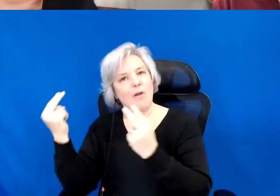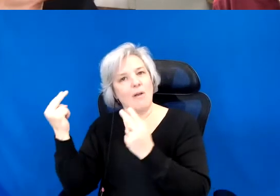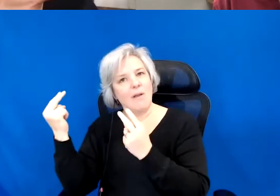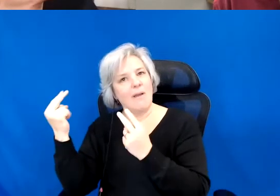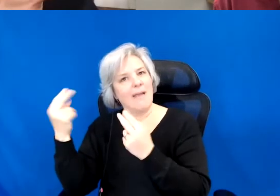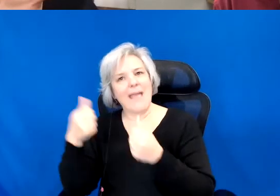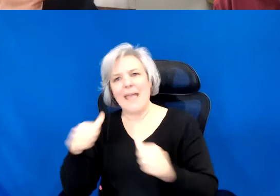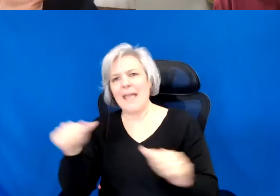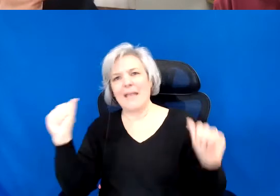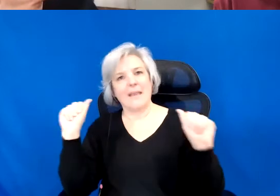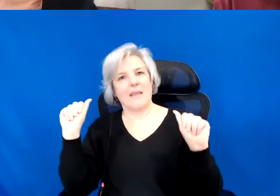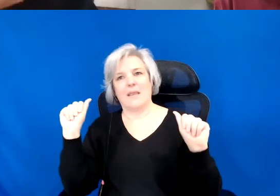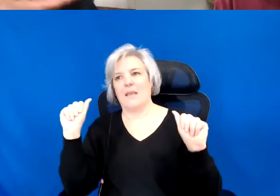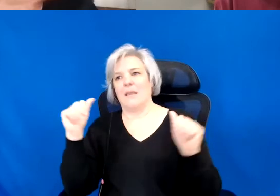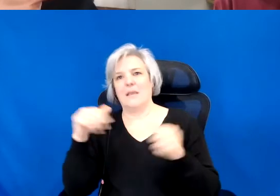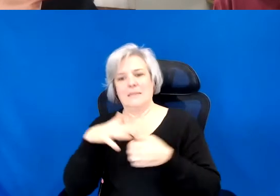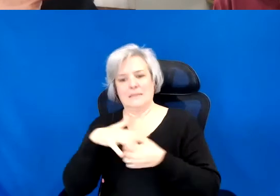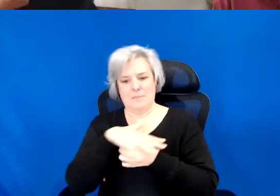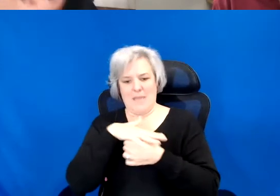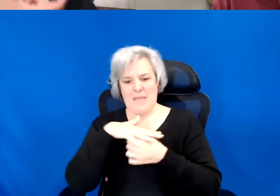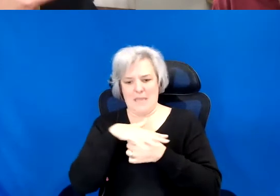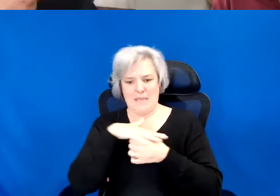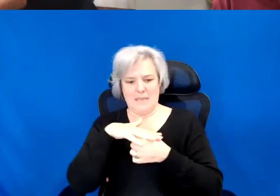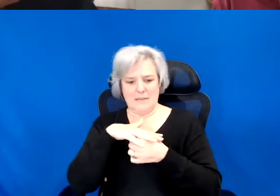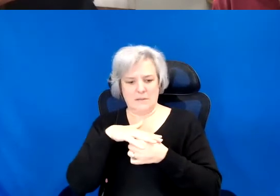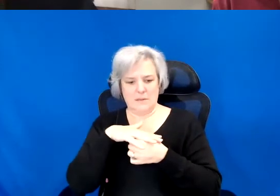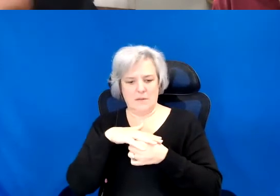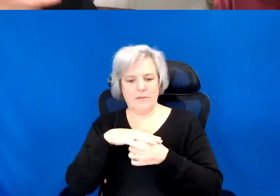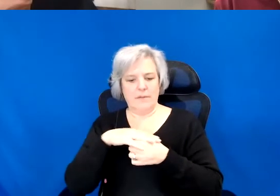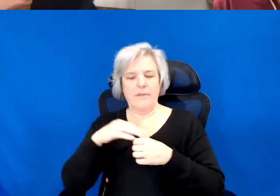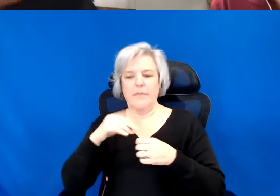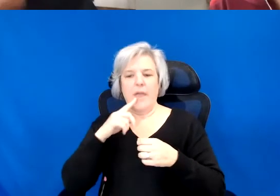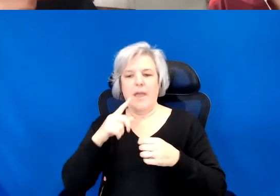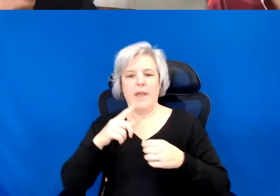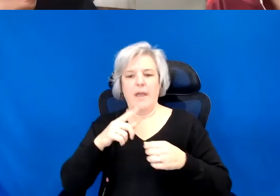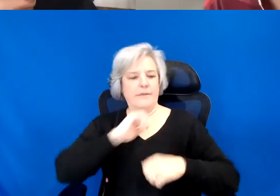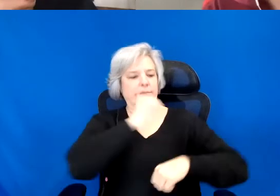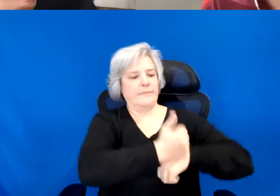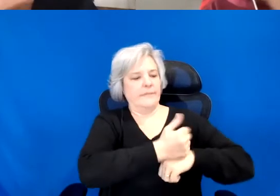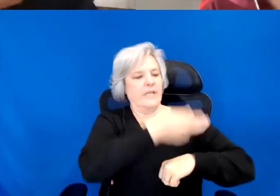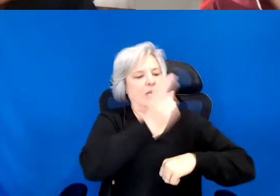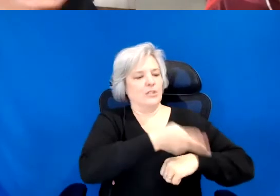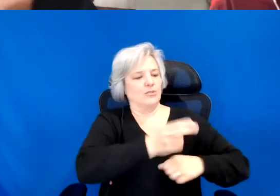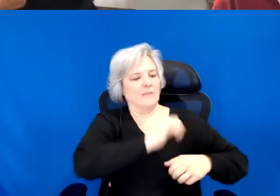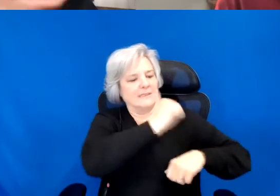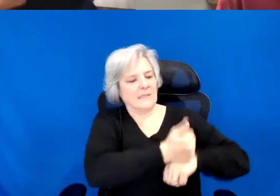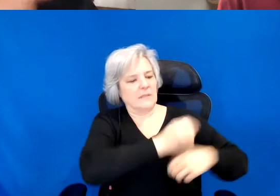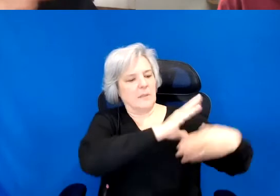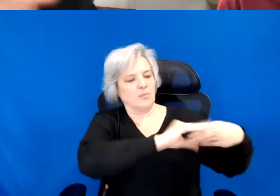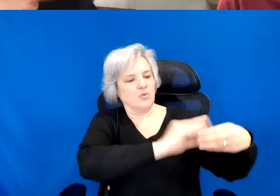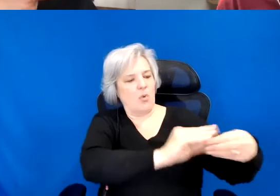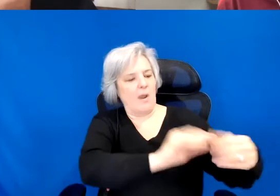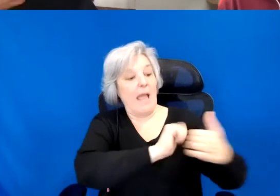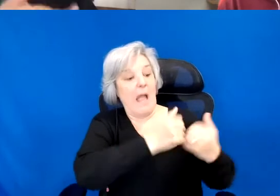that has been narrative iced, through a colonial history, and discovery in that space a whole